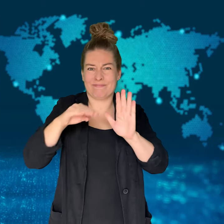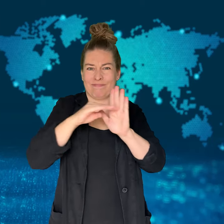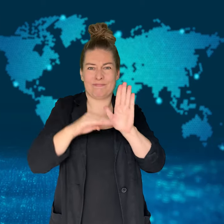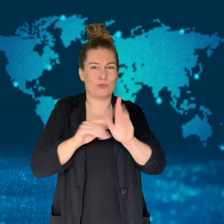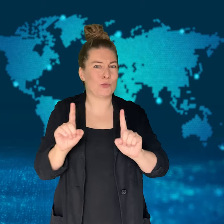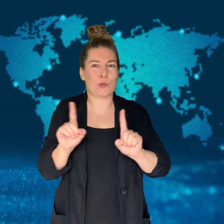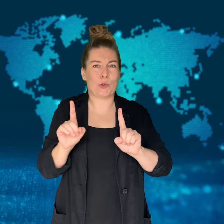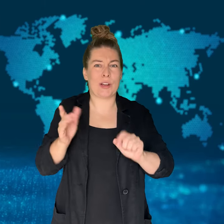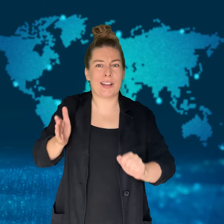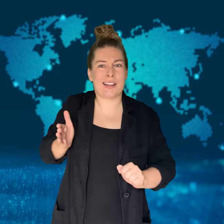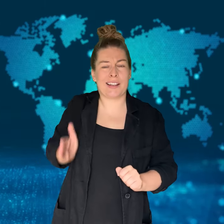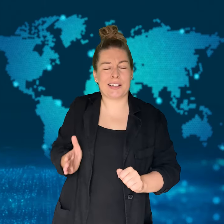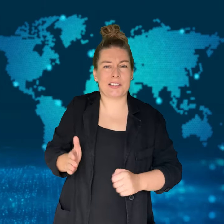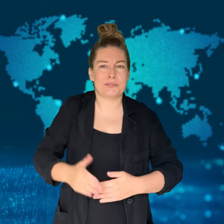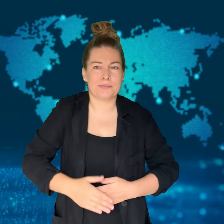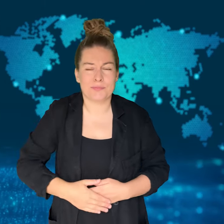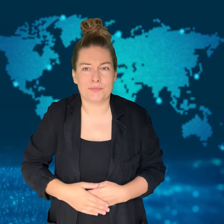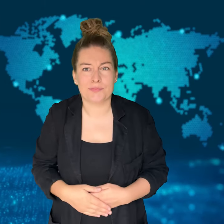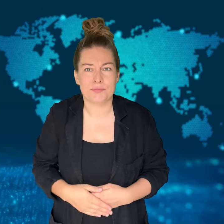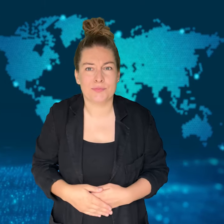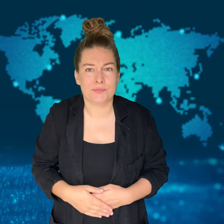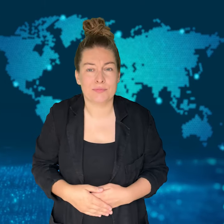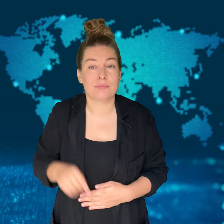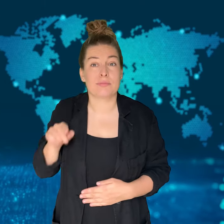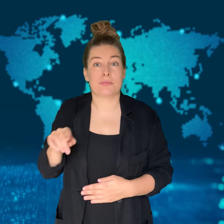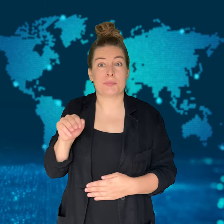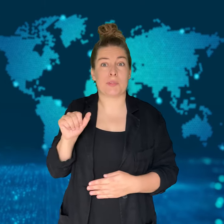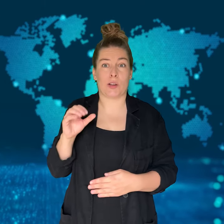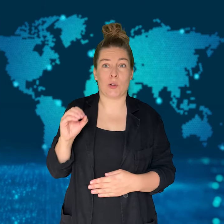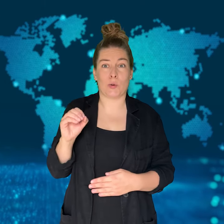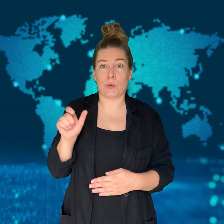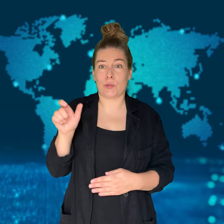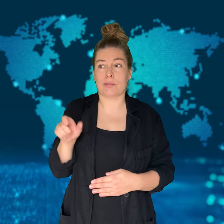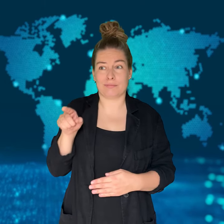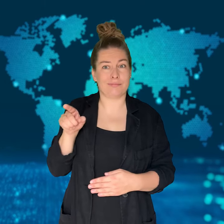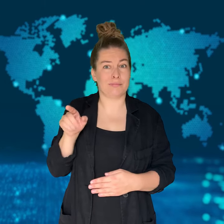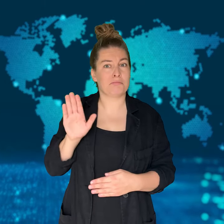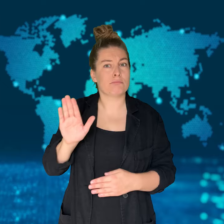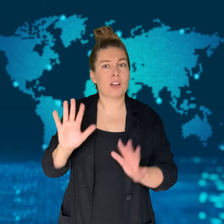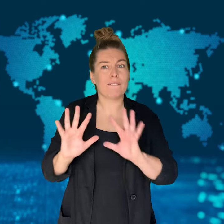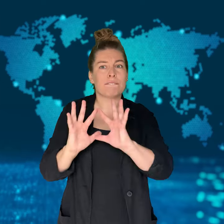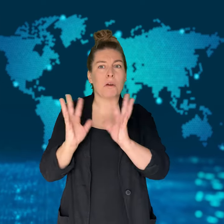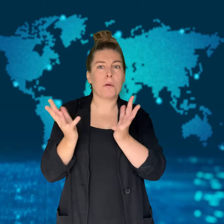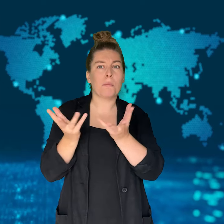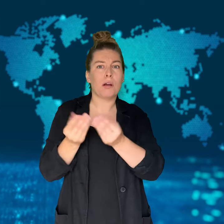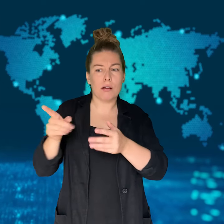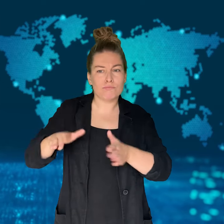Despite specializing in childcare and having